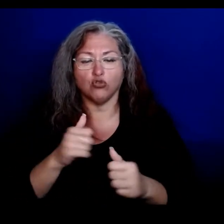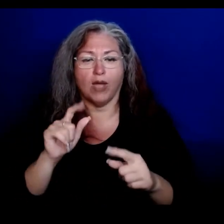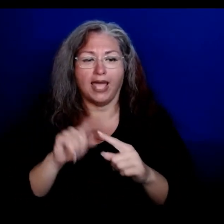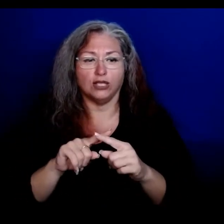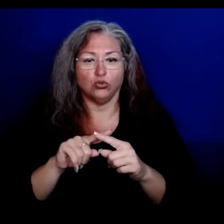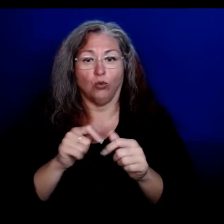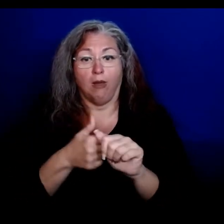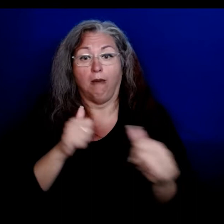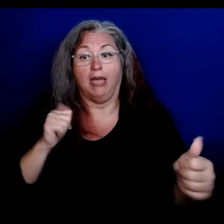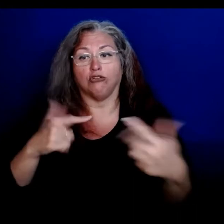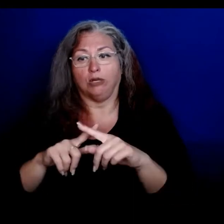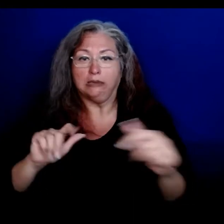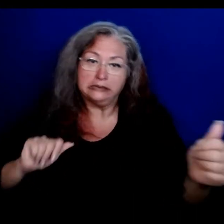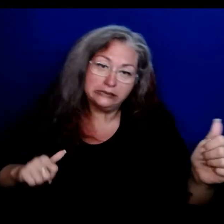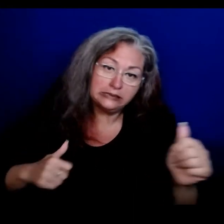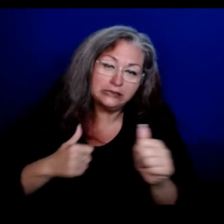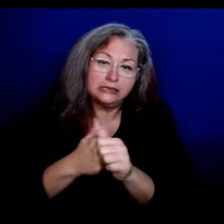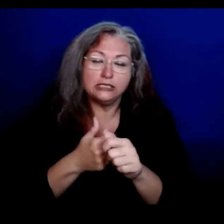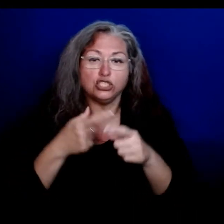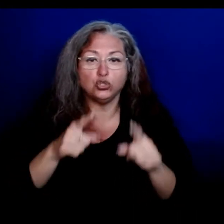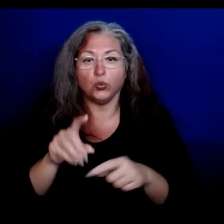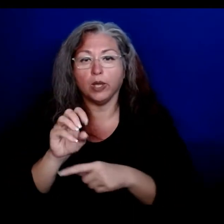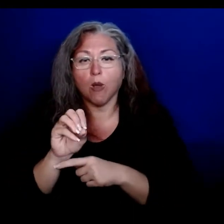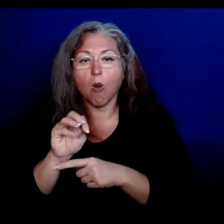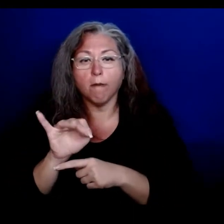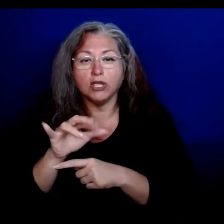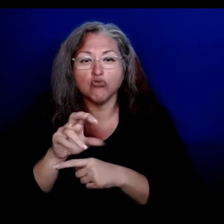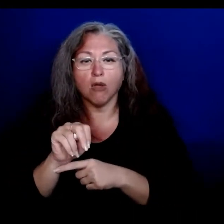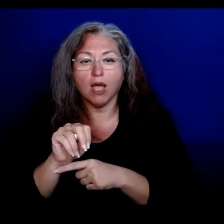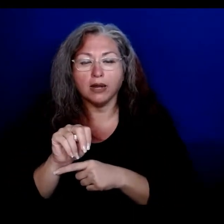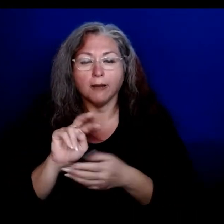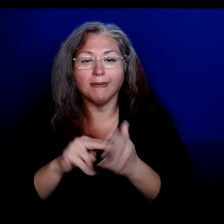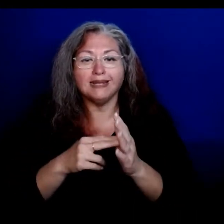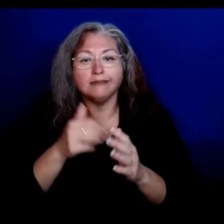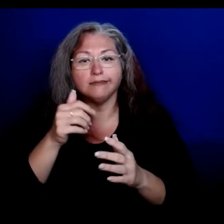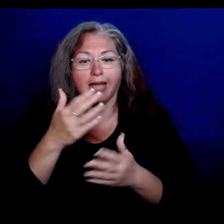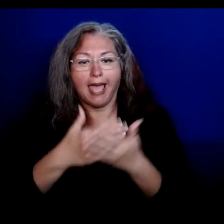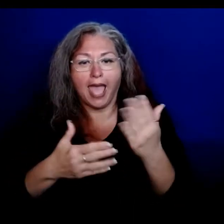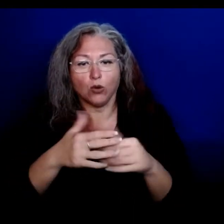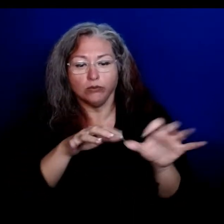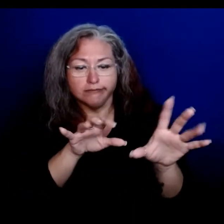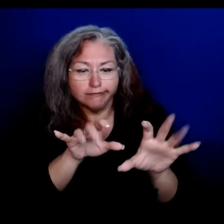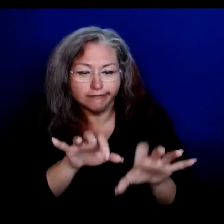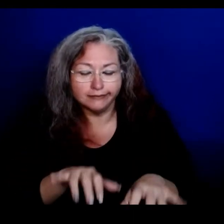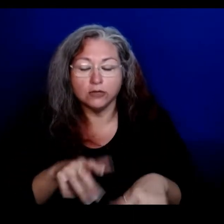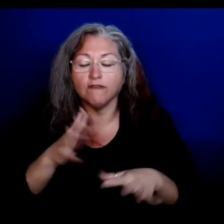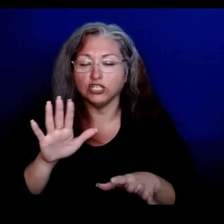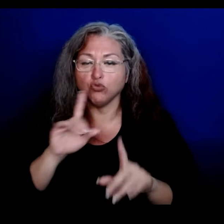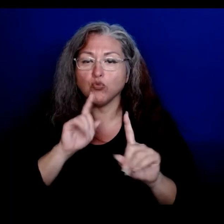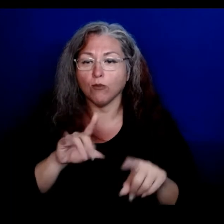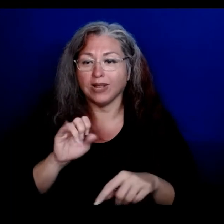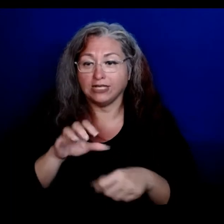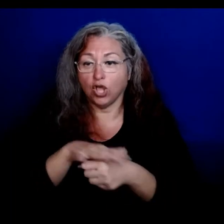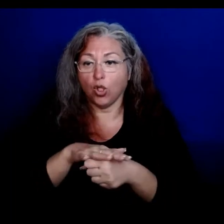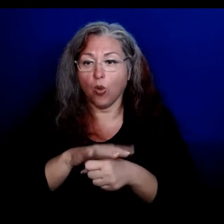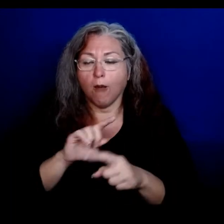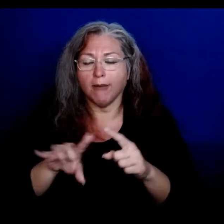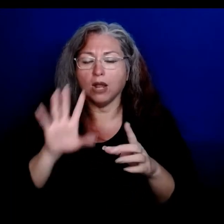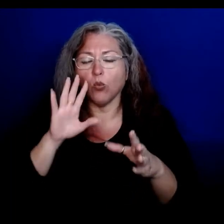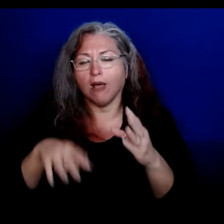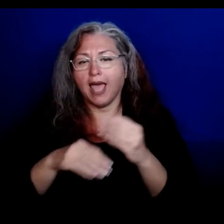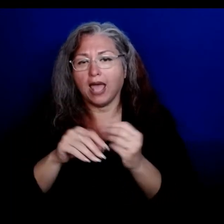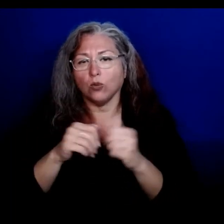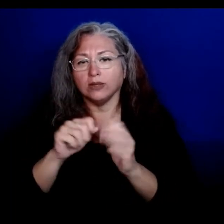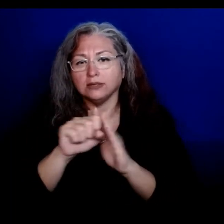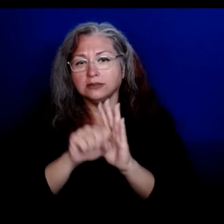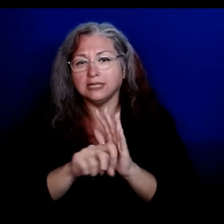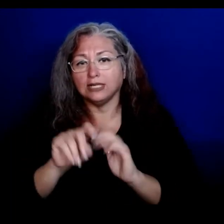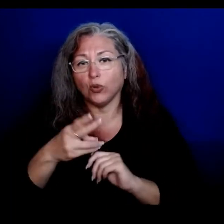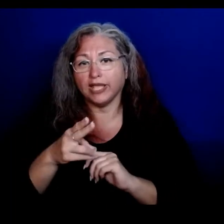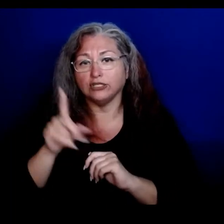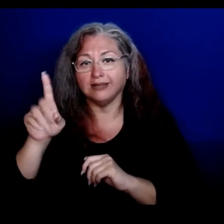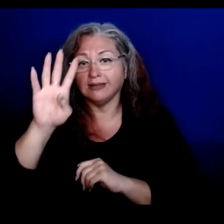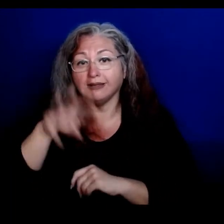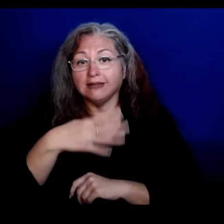backlog of cases reported during the Omicron surge, which require manual data entry. These cases have already been reported locally, but will be added to the state DOH data tables in the